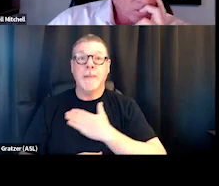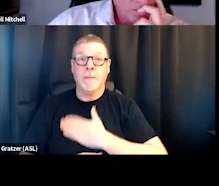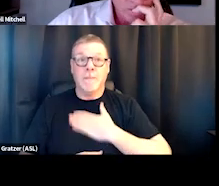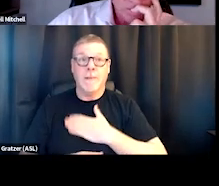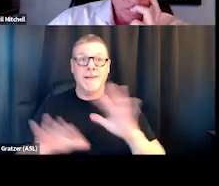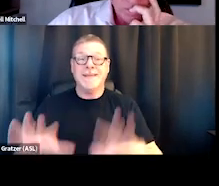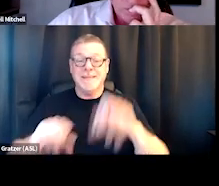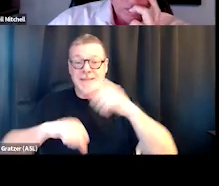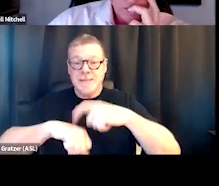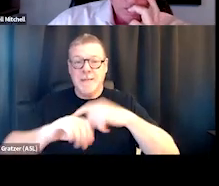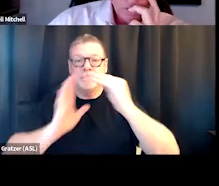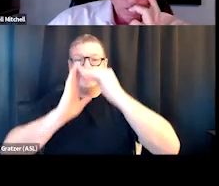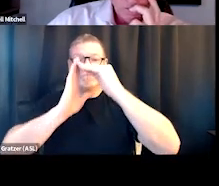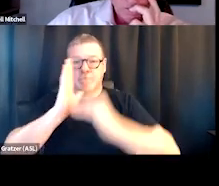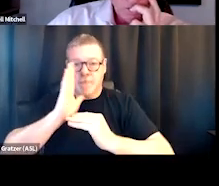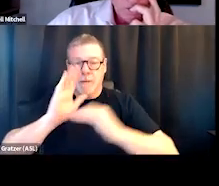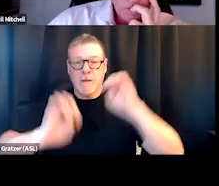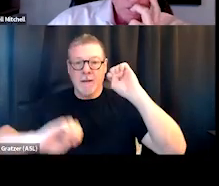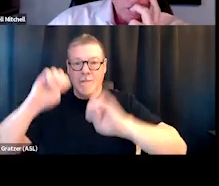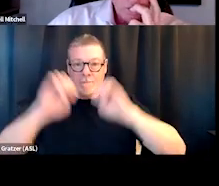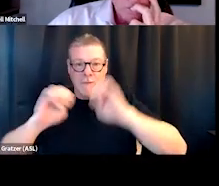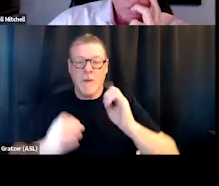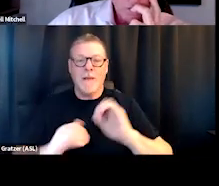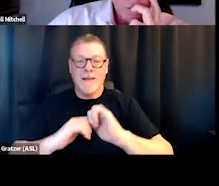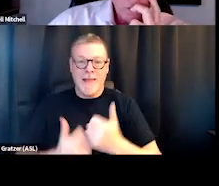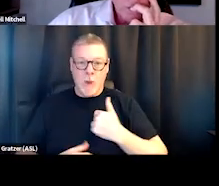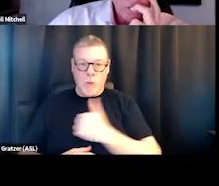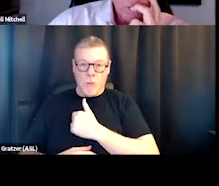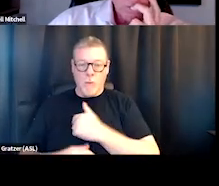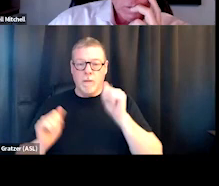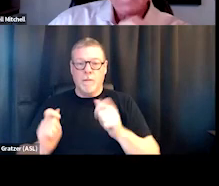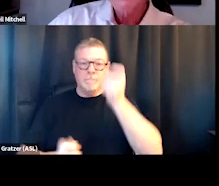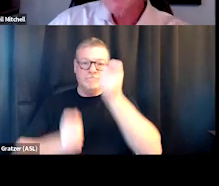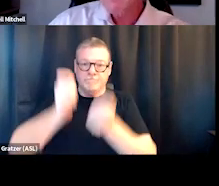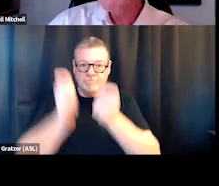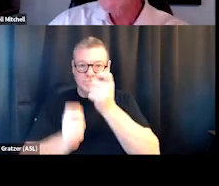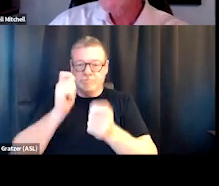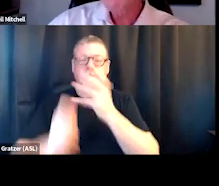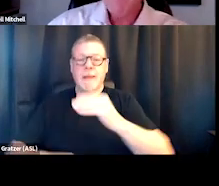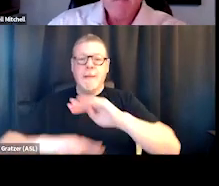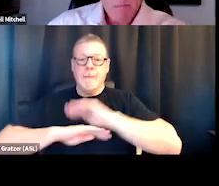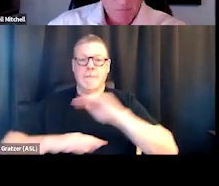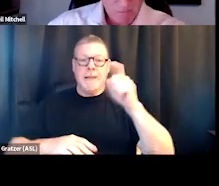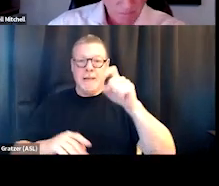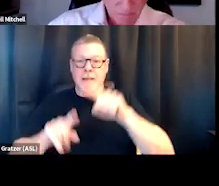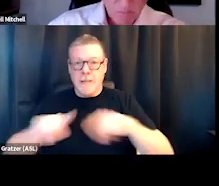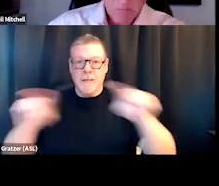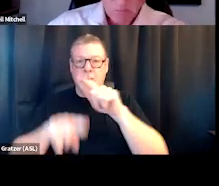to also fill out the evaluation, it helps us know how we can shift things and better meet the needs of the folks that are listening today.